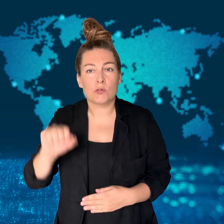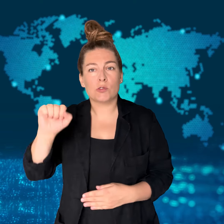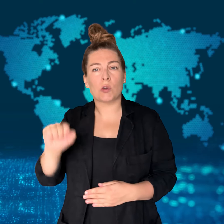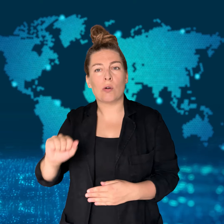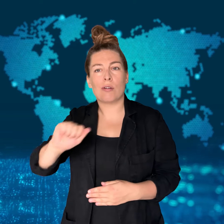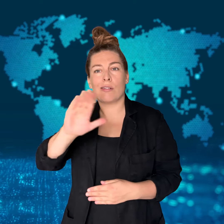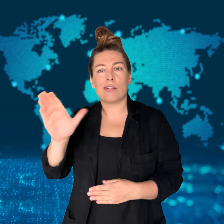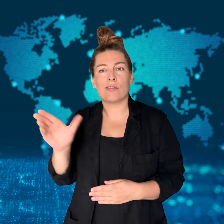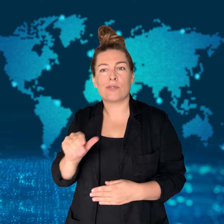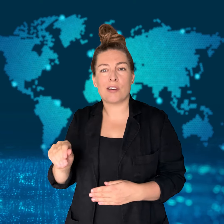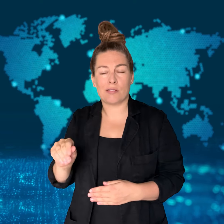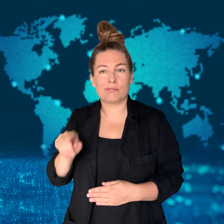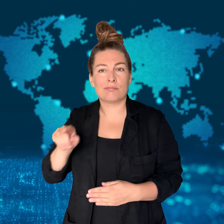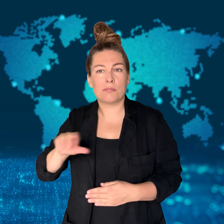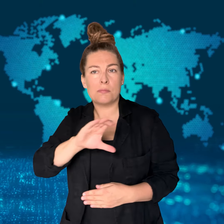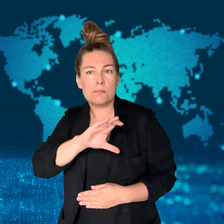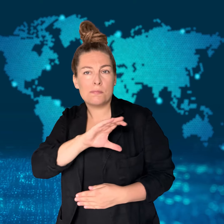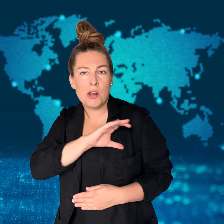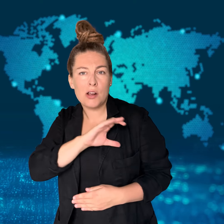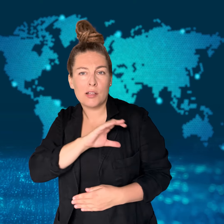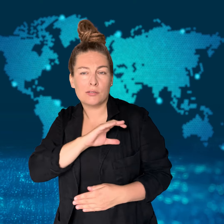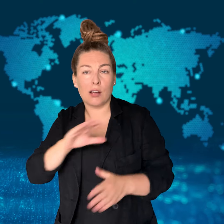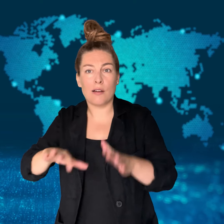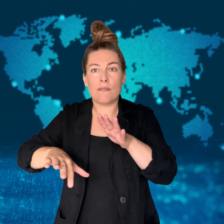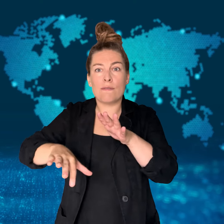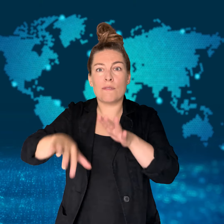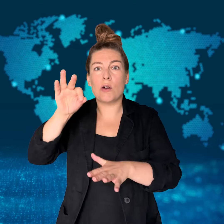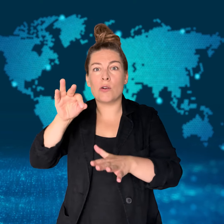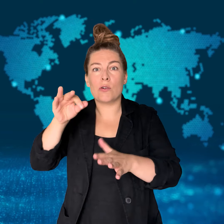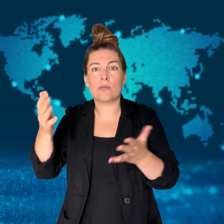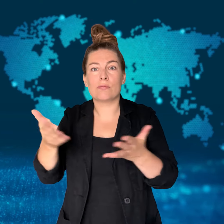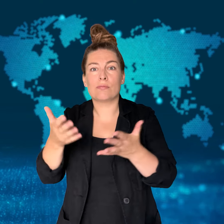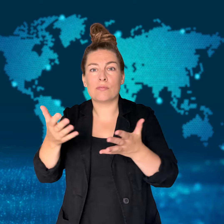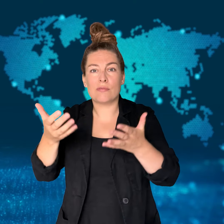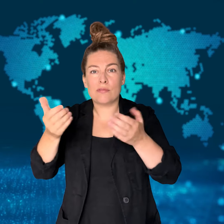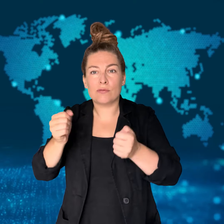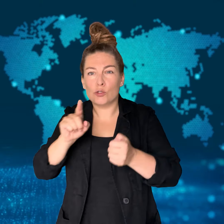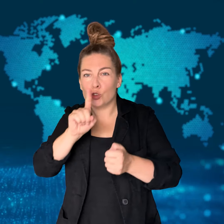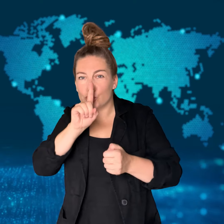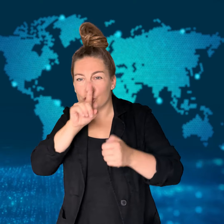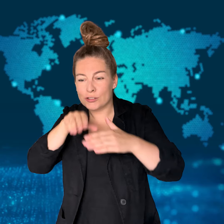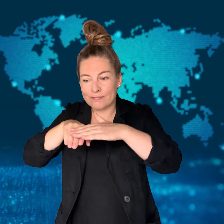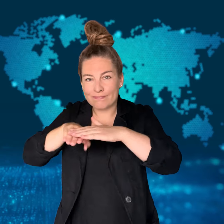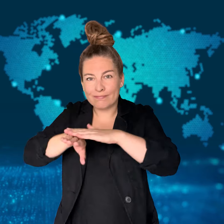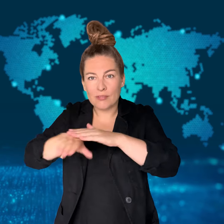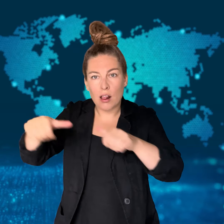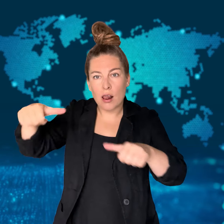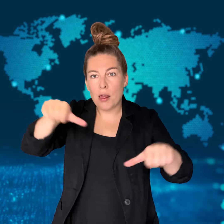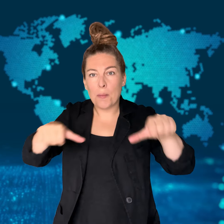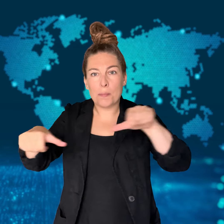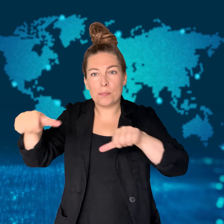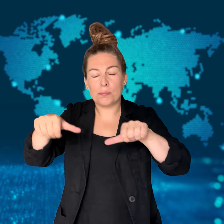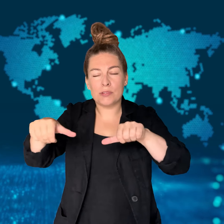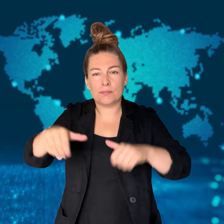Police discover lab